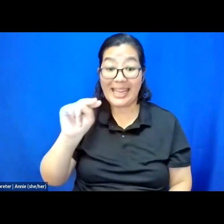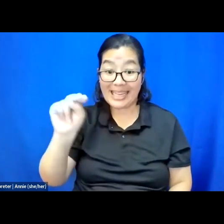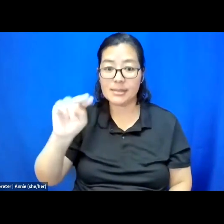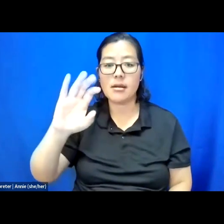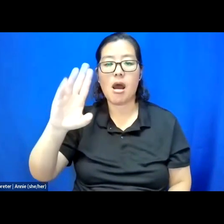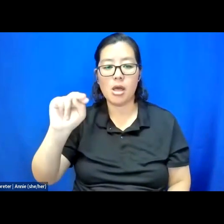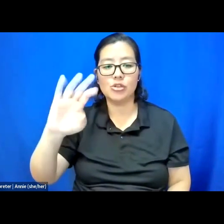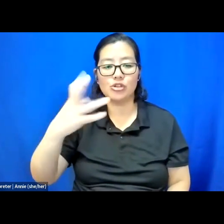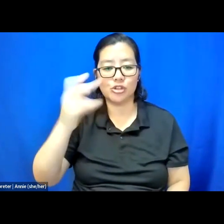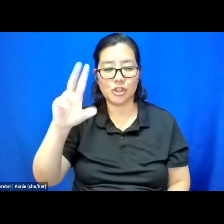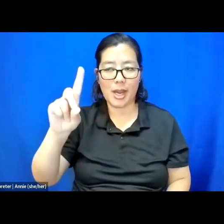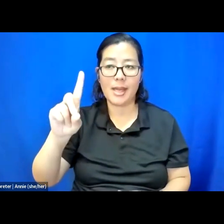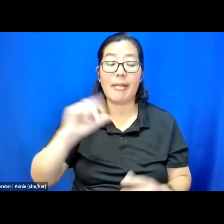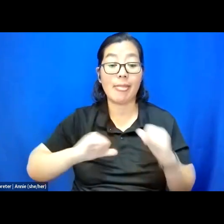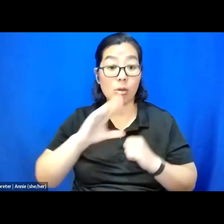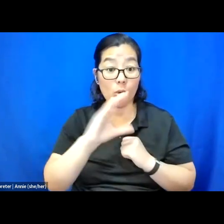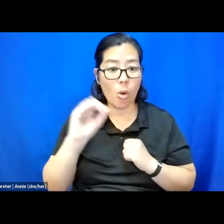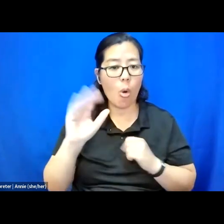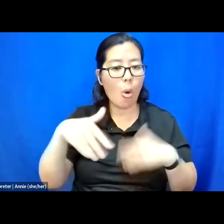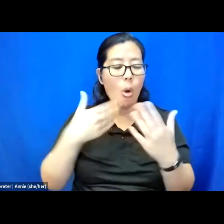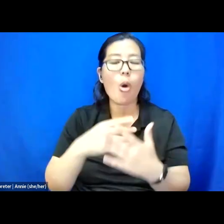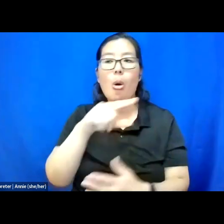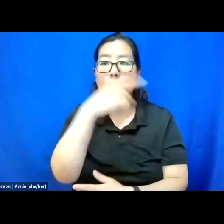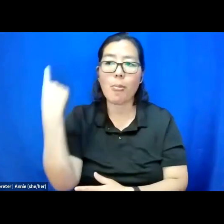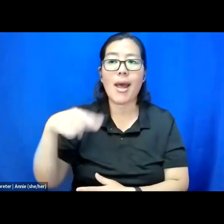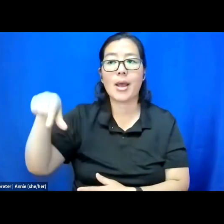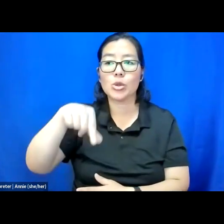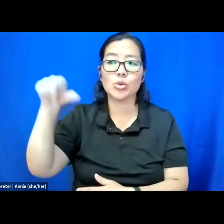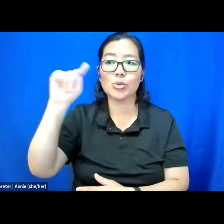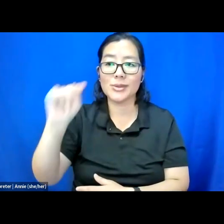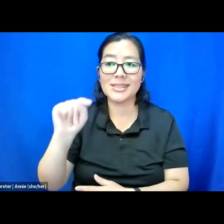and all black QT mad Krip Arts and Care Collective.